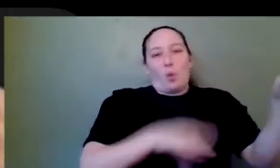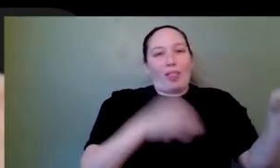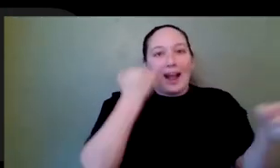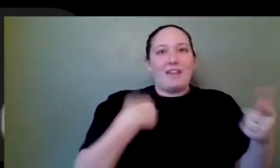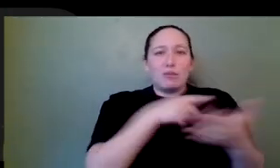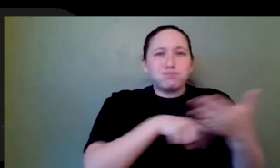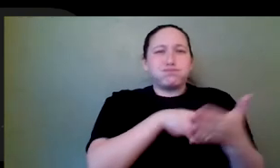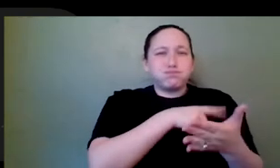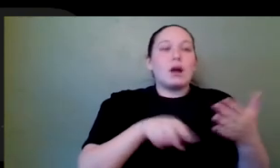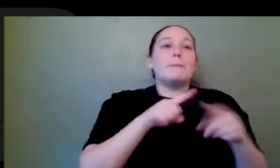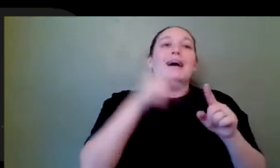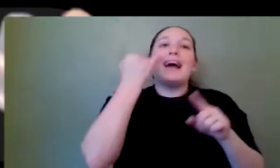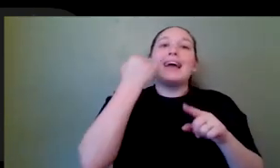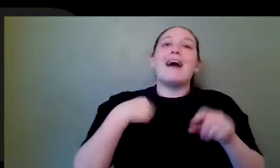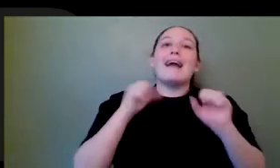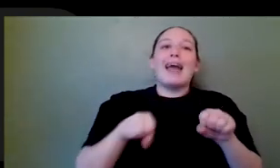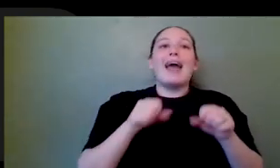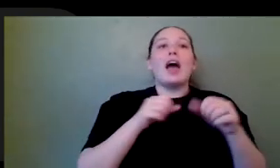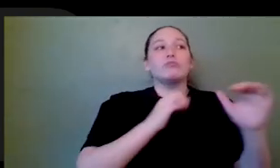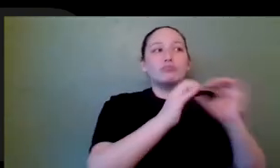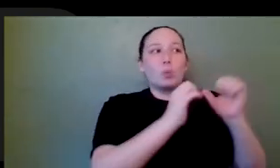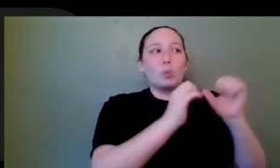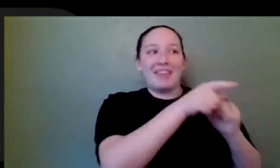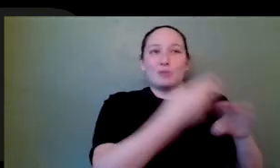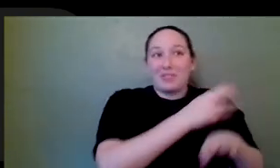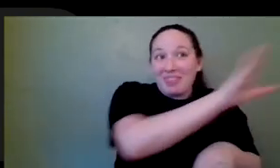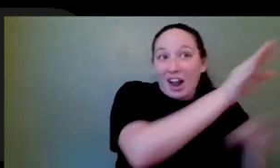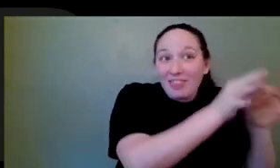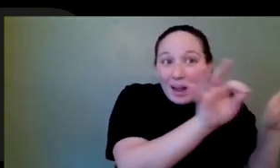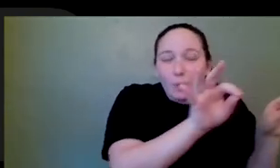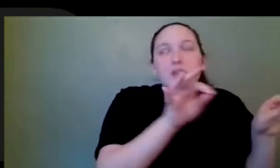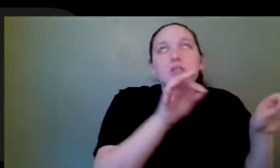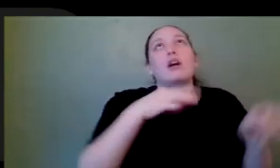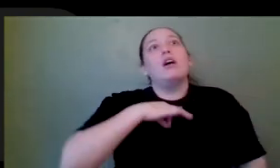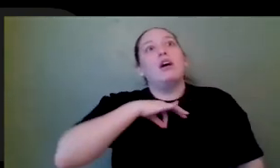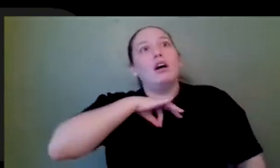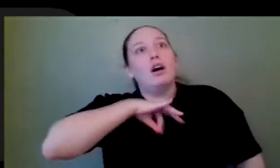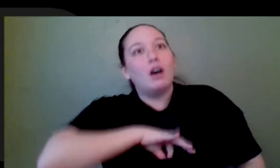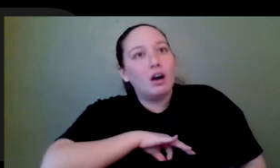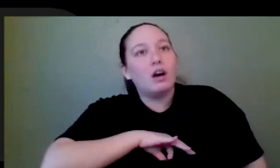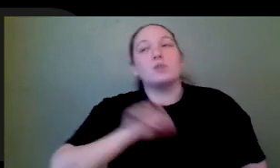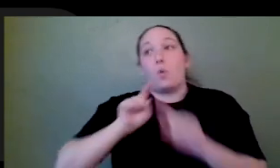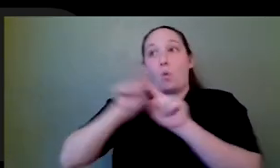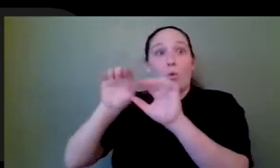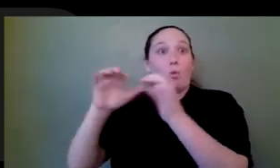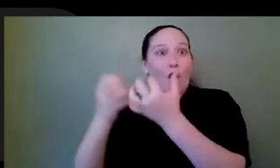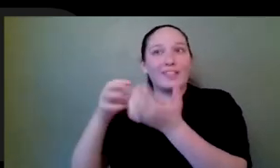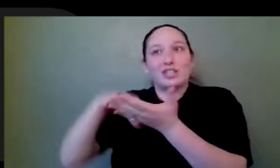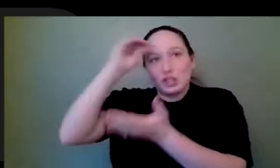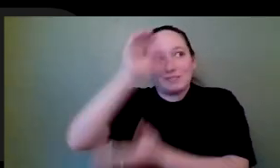without using new words, you can speak the same language as a designer. You go so much farther, faster, because I can just bust into the engineer